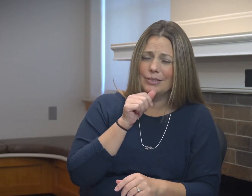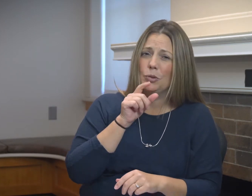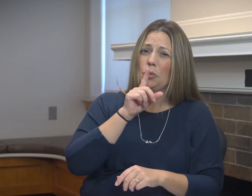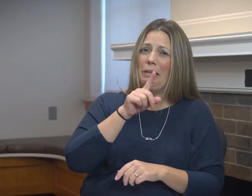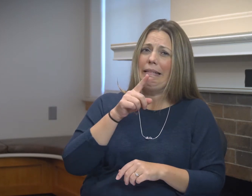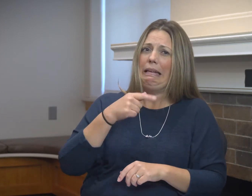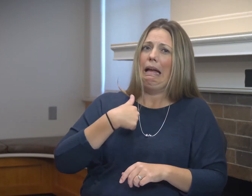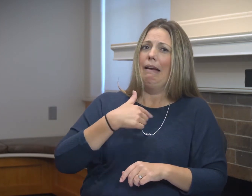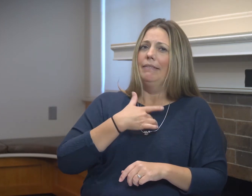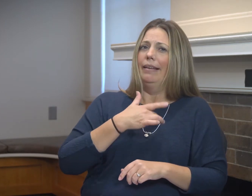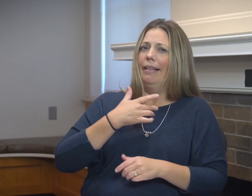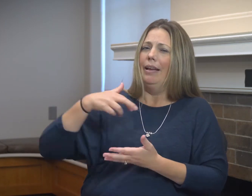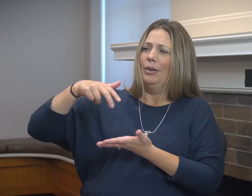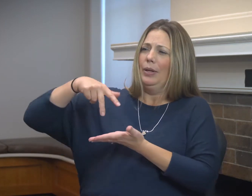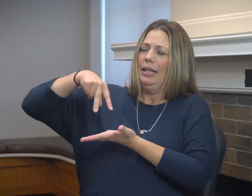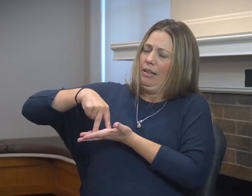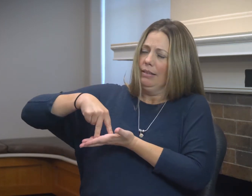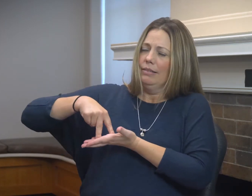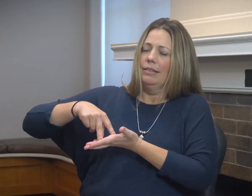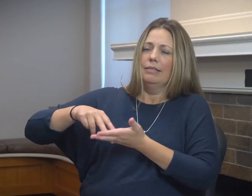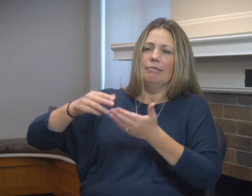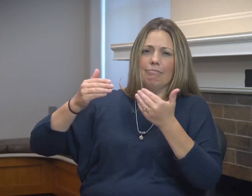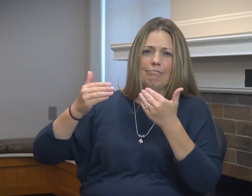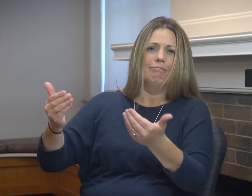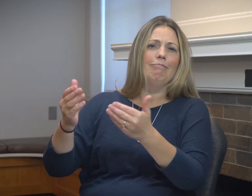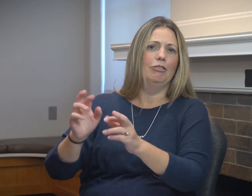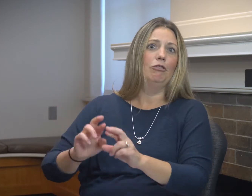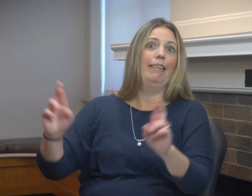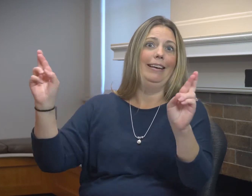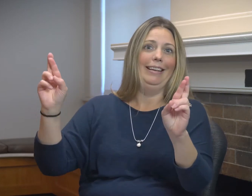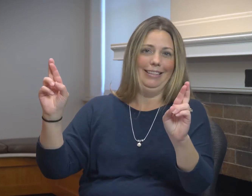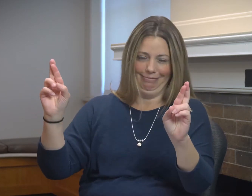were very challenging and had some frustrations - thank you for your patience.